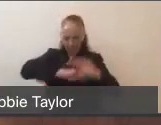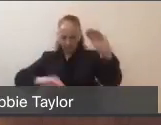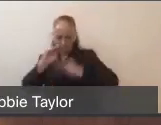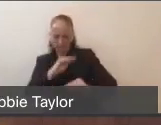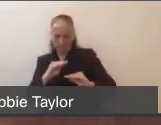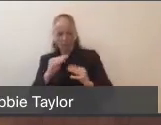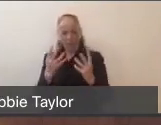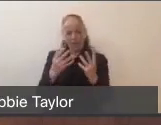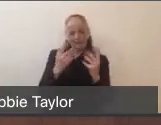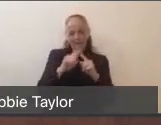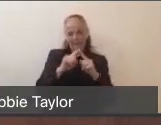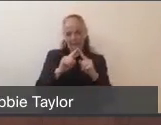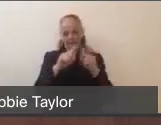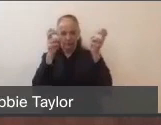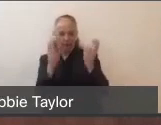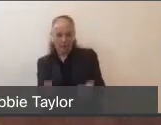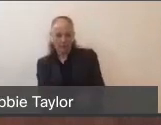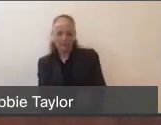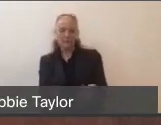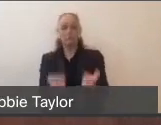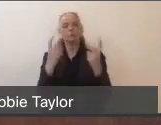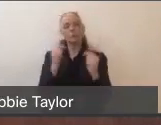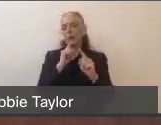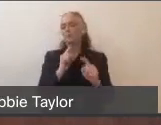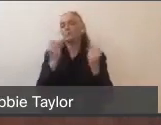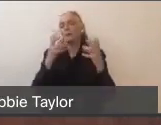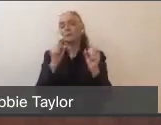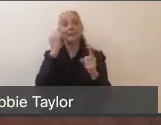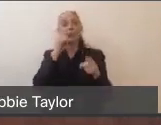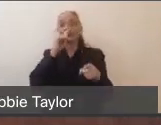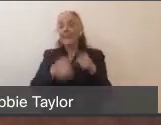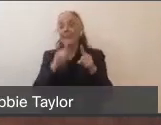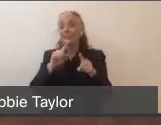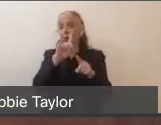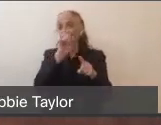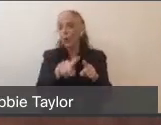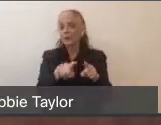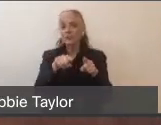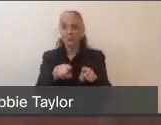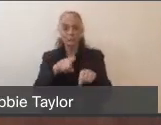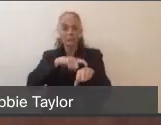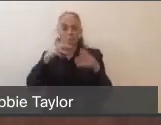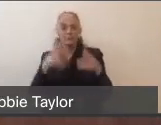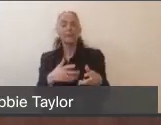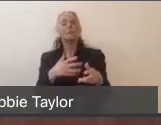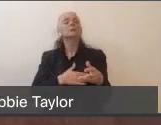If for some reason we do not get a chance to answer your specific question in the time that we have left, feel free to reach out to us.